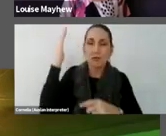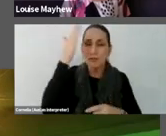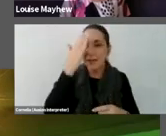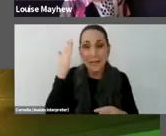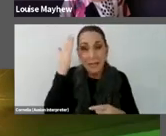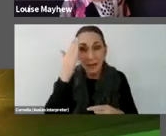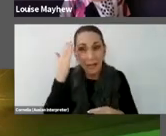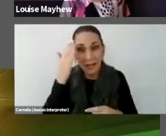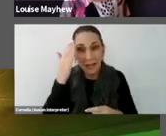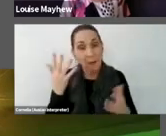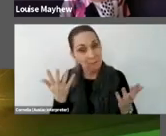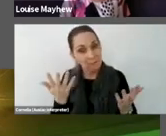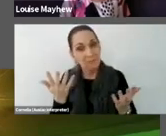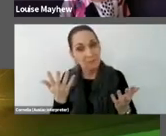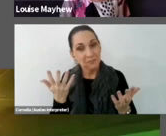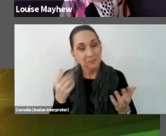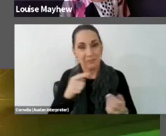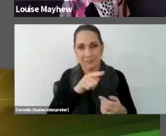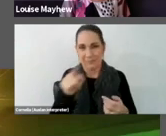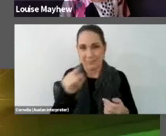In the photographs we see how audiences